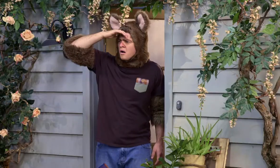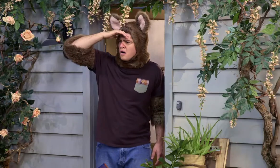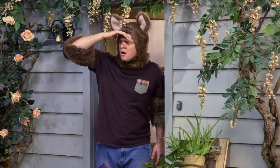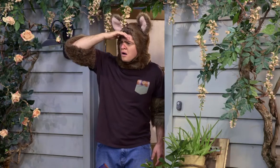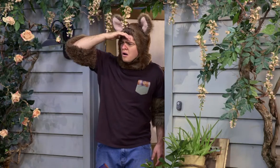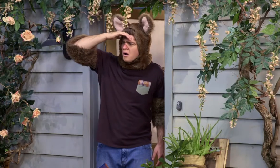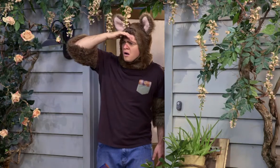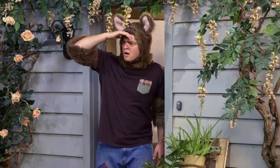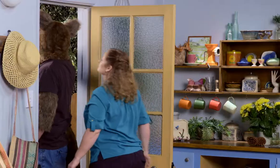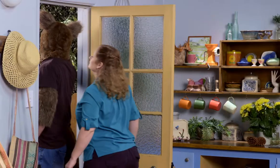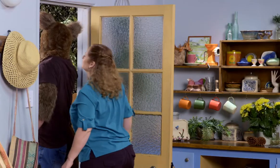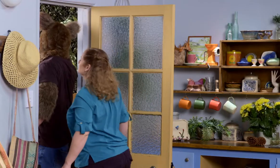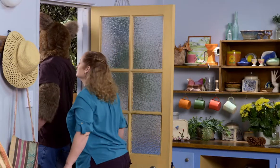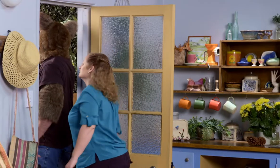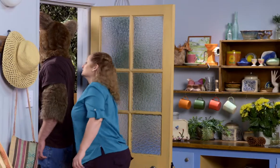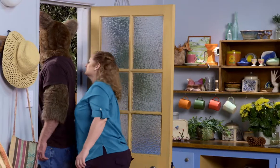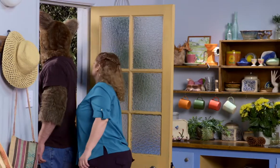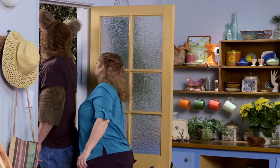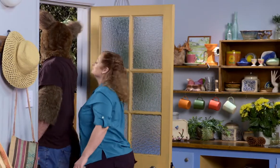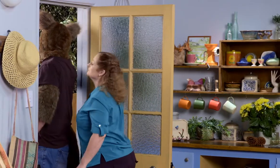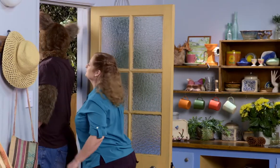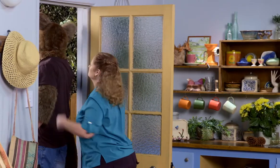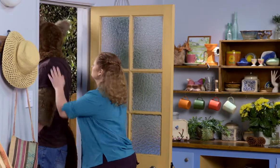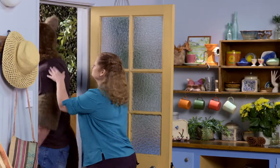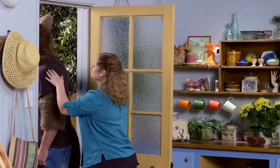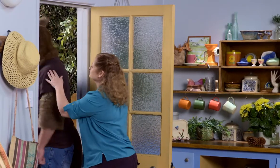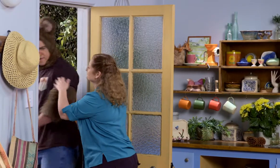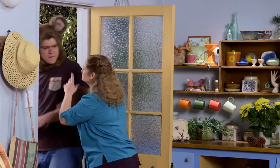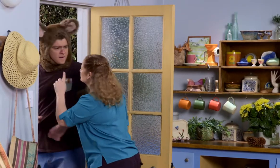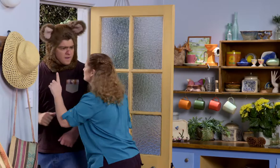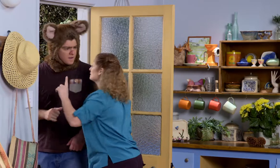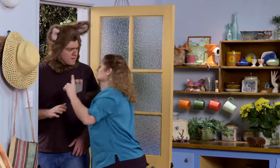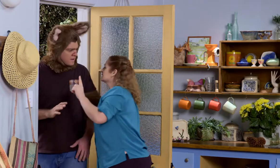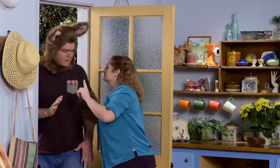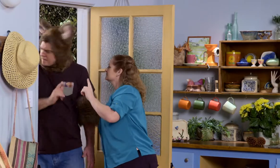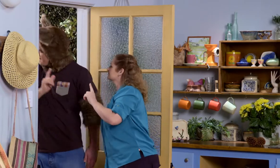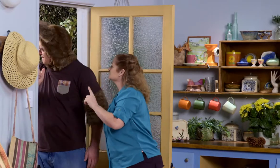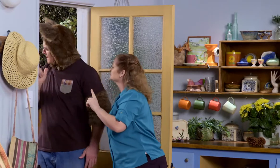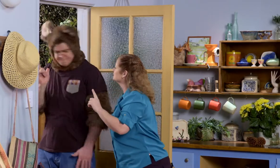Huh. Hmm. Possum, what are you doing?